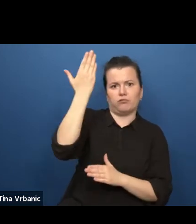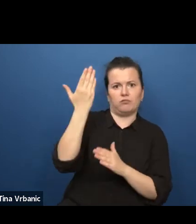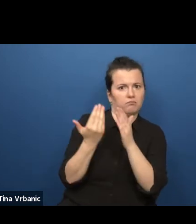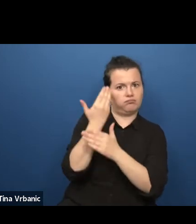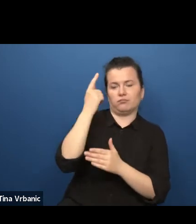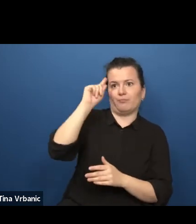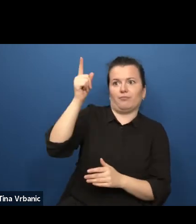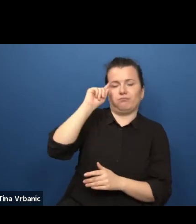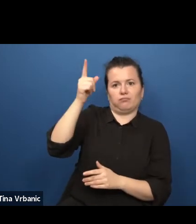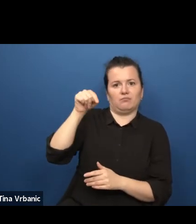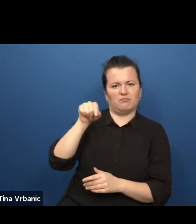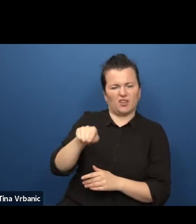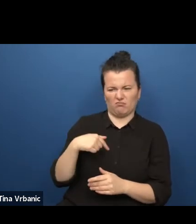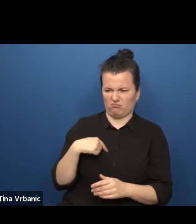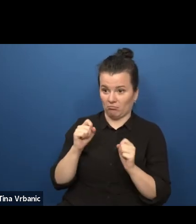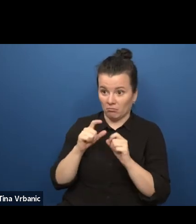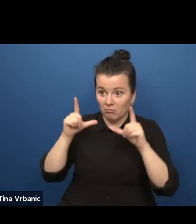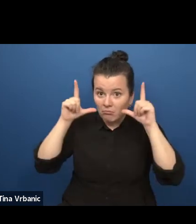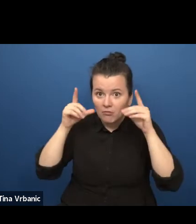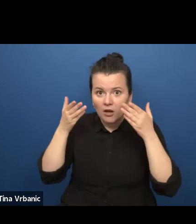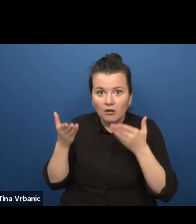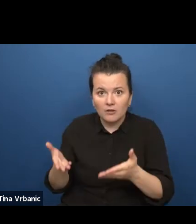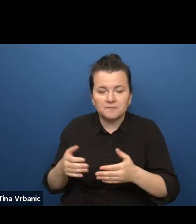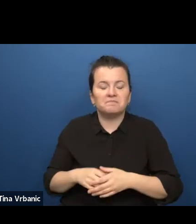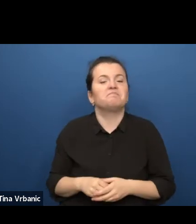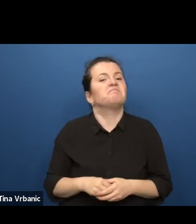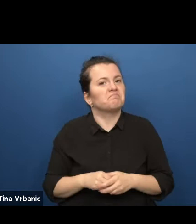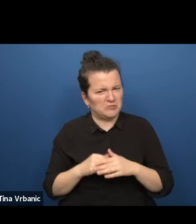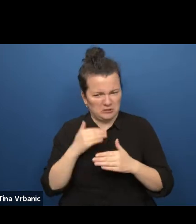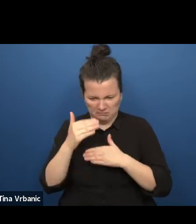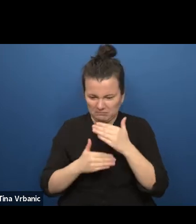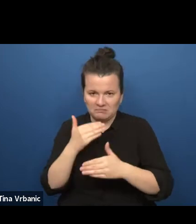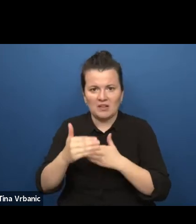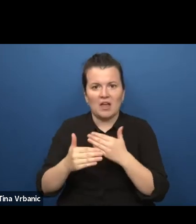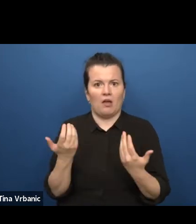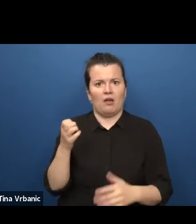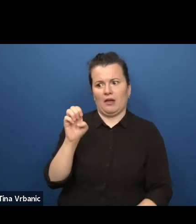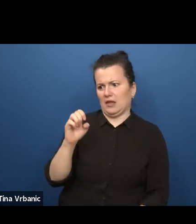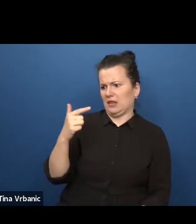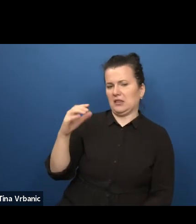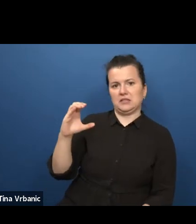Furthermore, the description of the young Europe plays sounded really contemporary and topical,